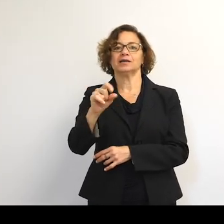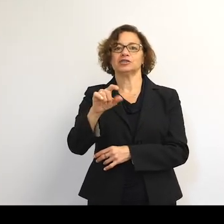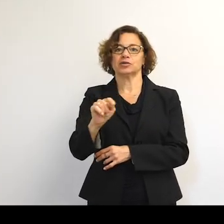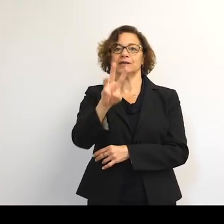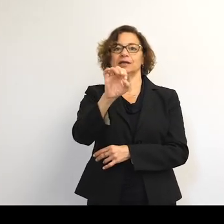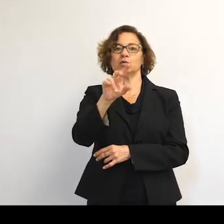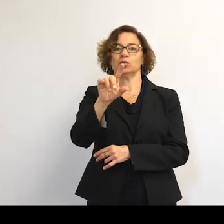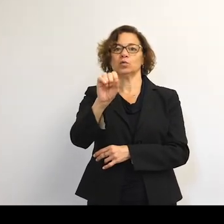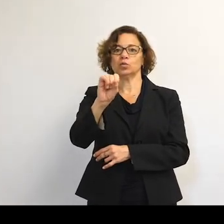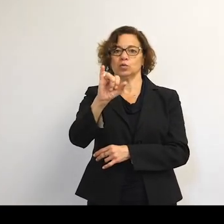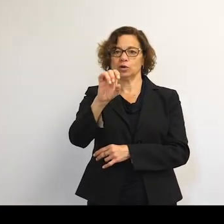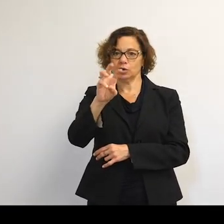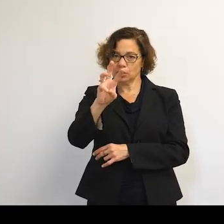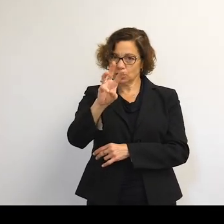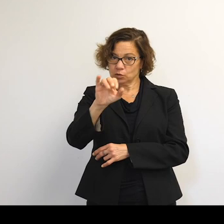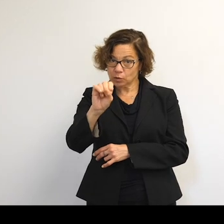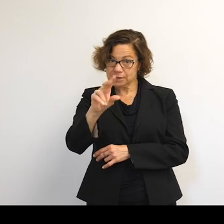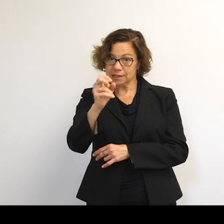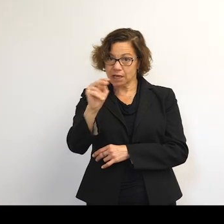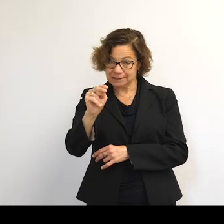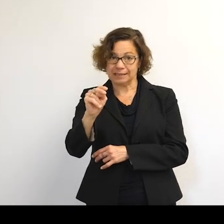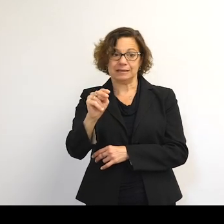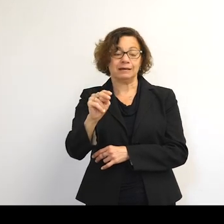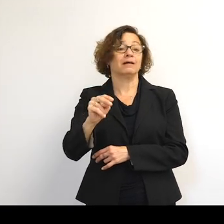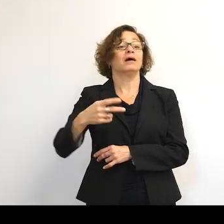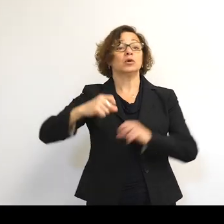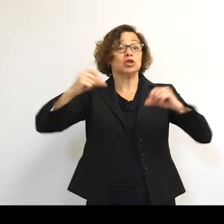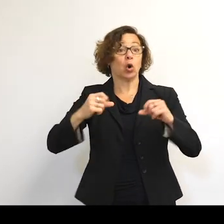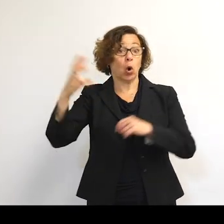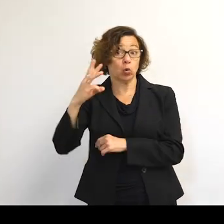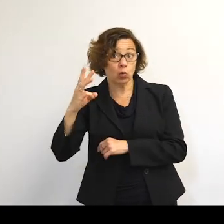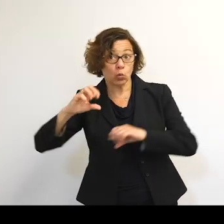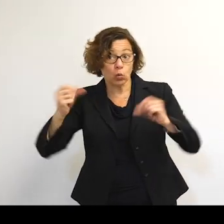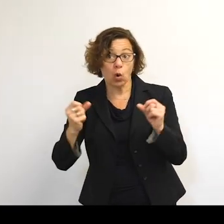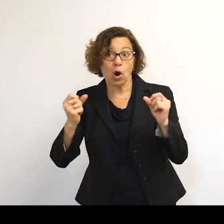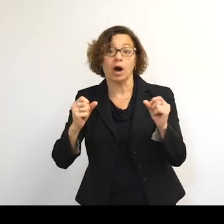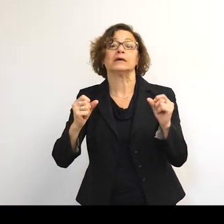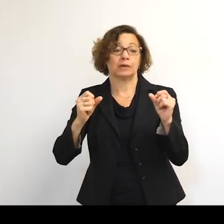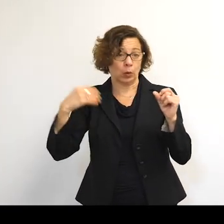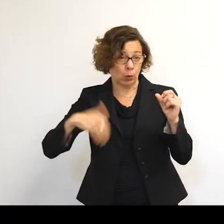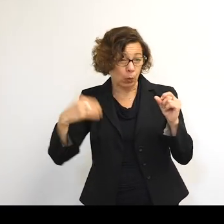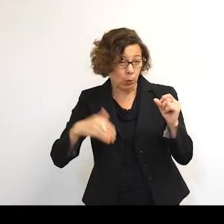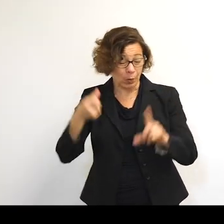The height of the Cold War-- everyone went absolutely crazy as you can imagine.